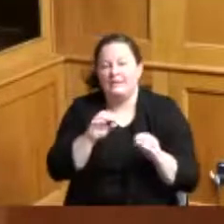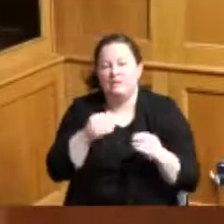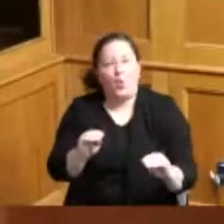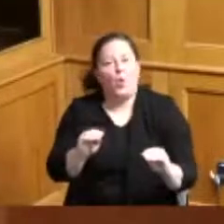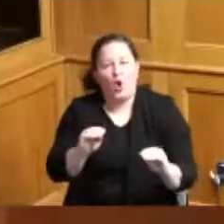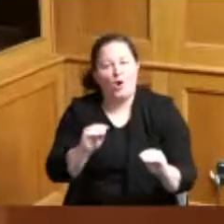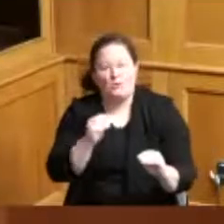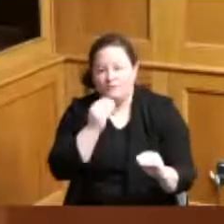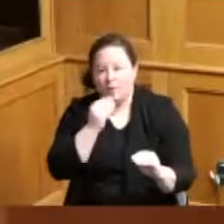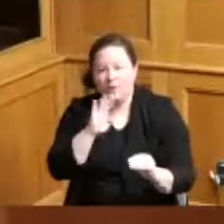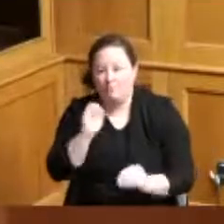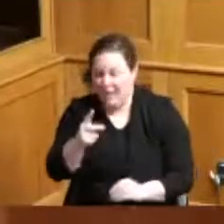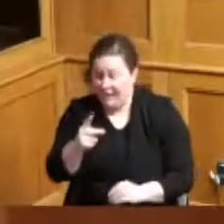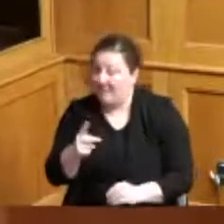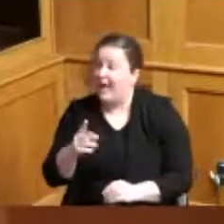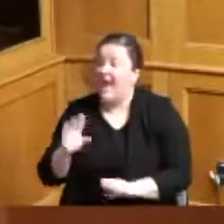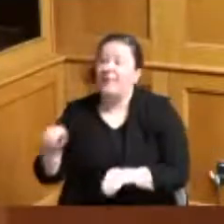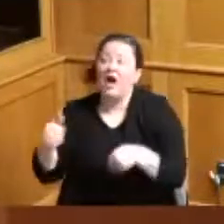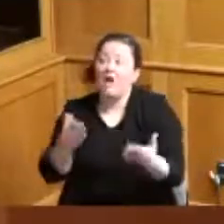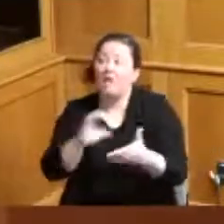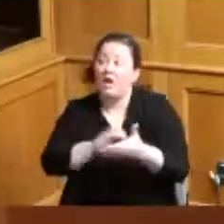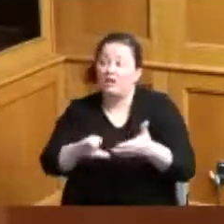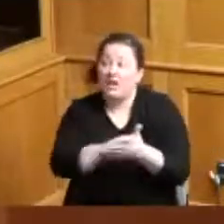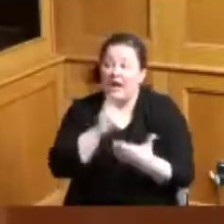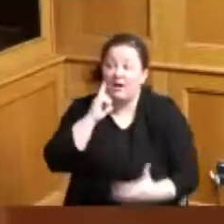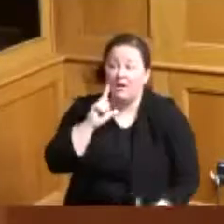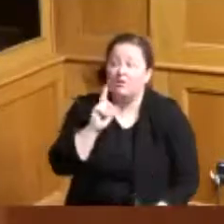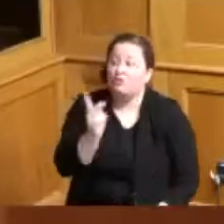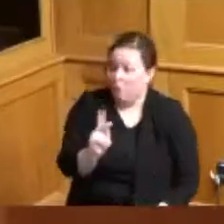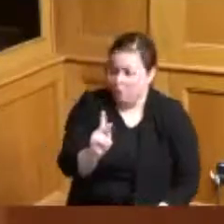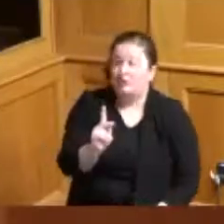three thousand dollars and it was just a great experience a hands-on experience for all three